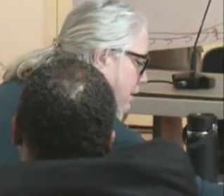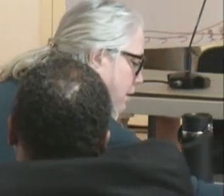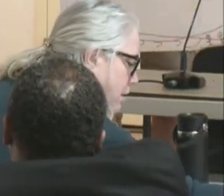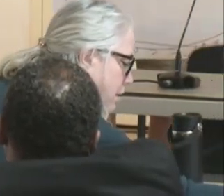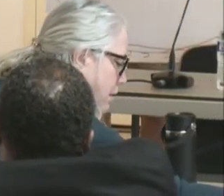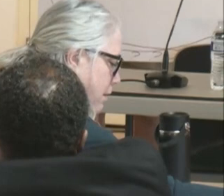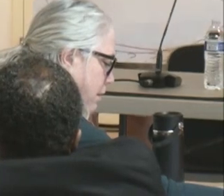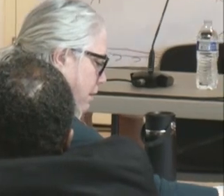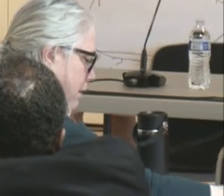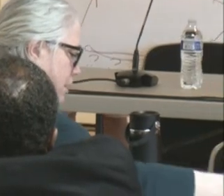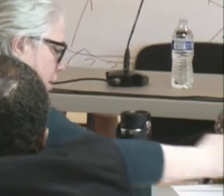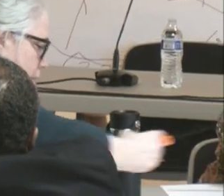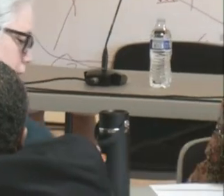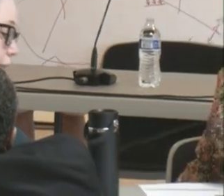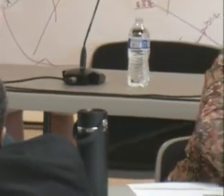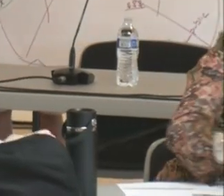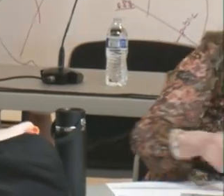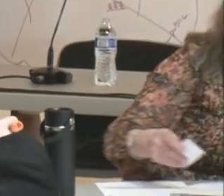and enjoy each others' company,